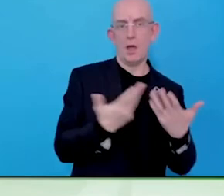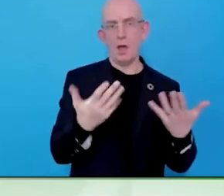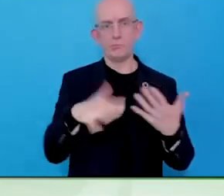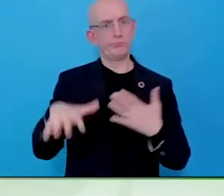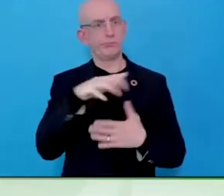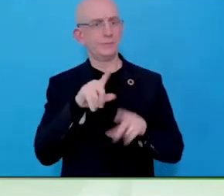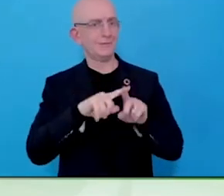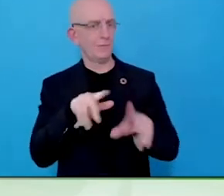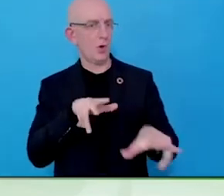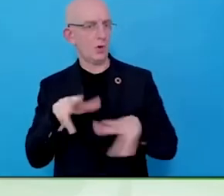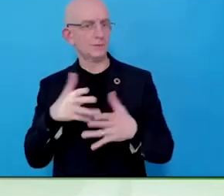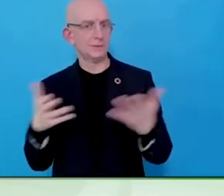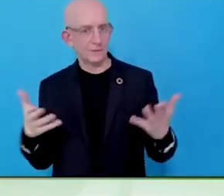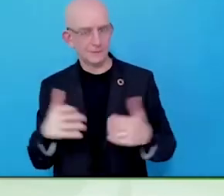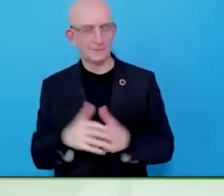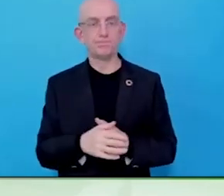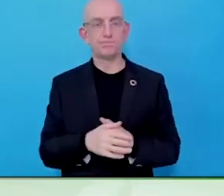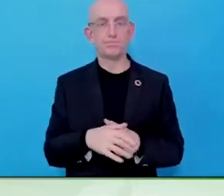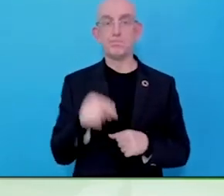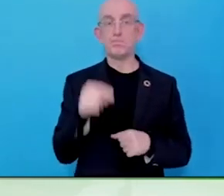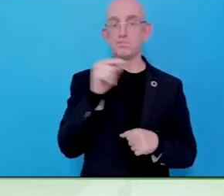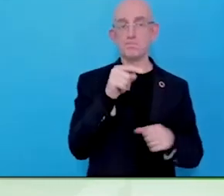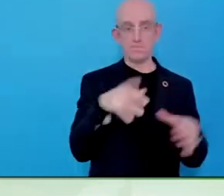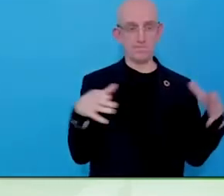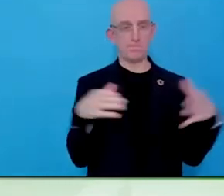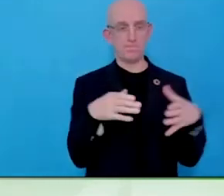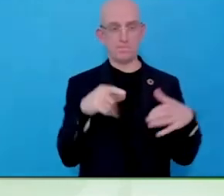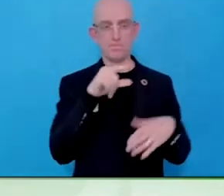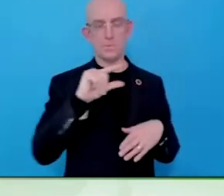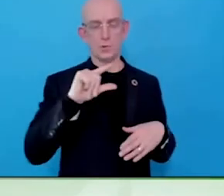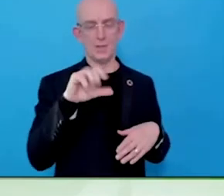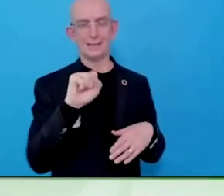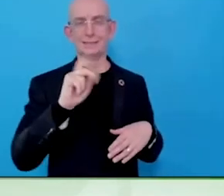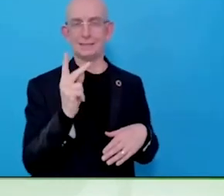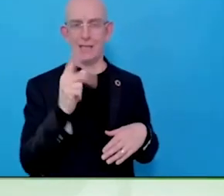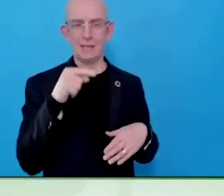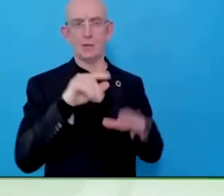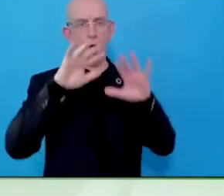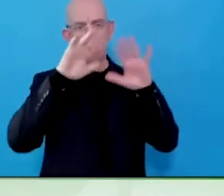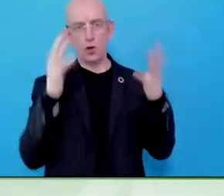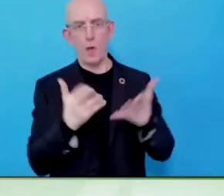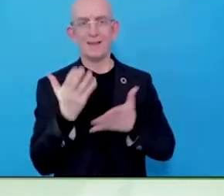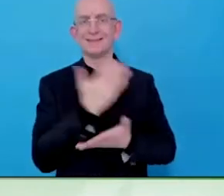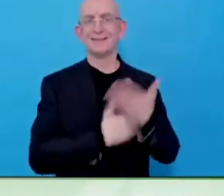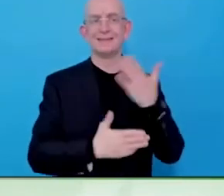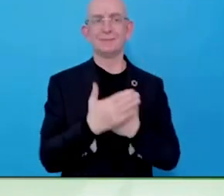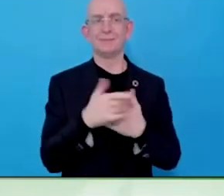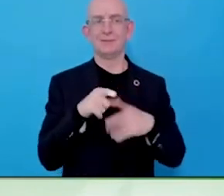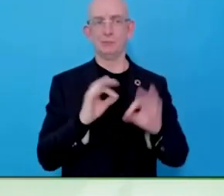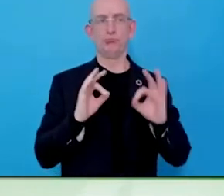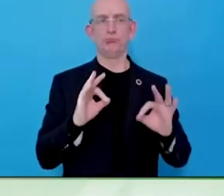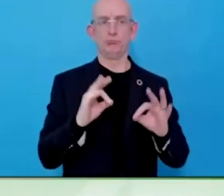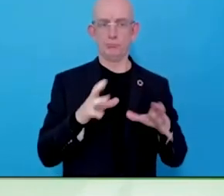equality is if you operate workplace adjustments efficiently on the basis of trust.